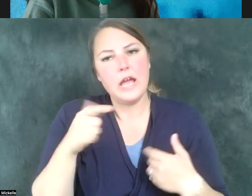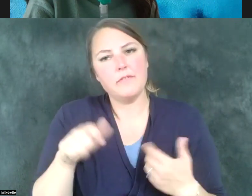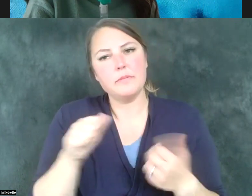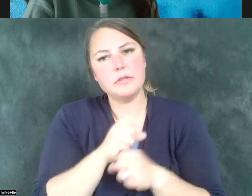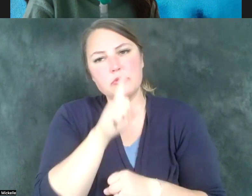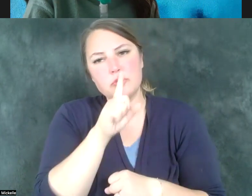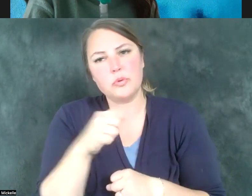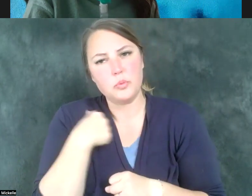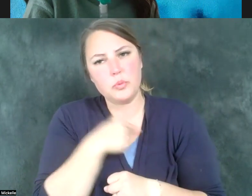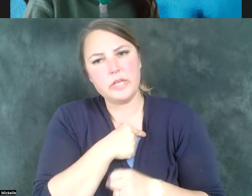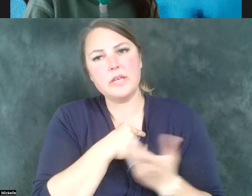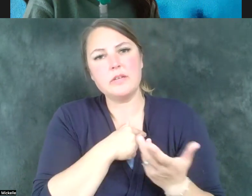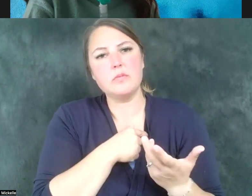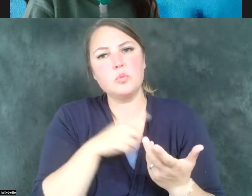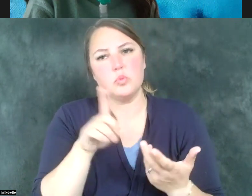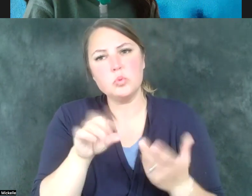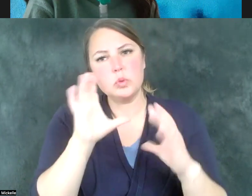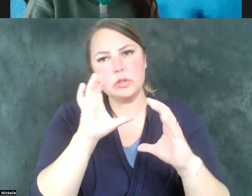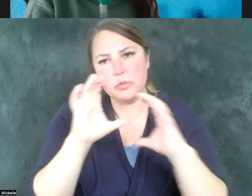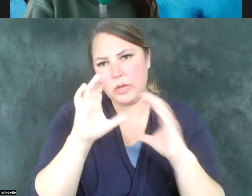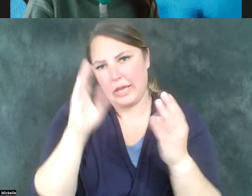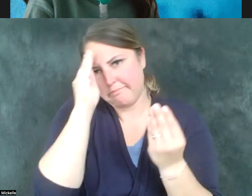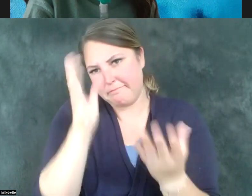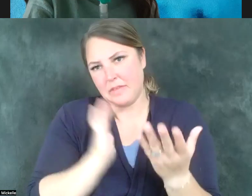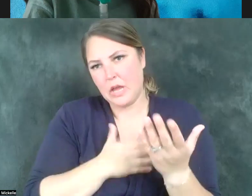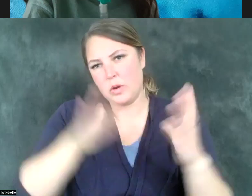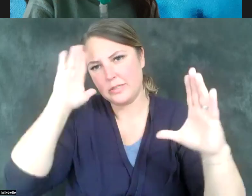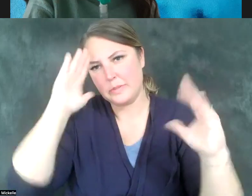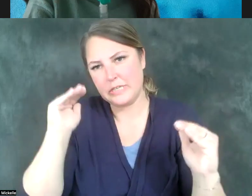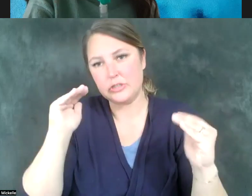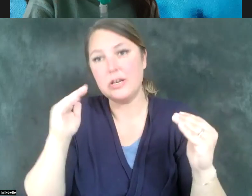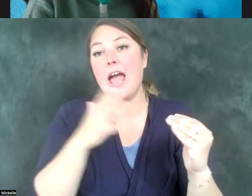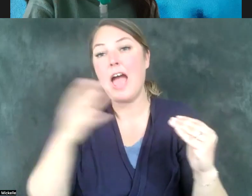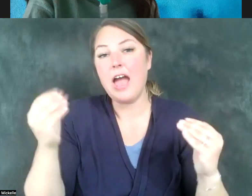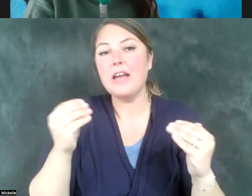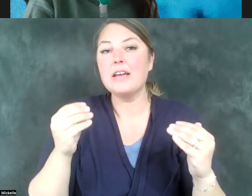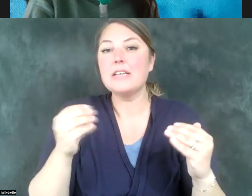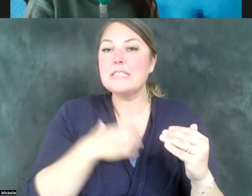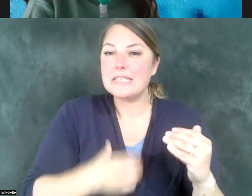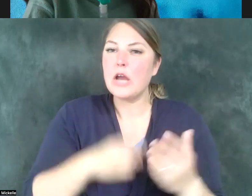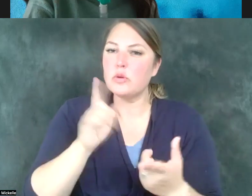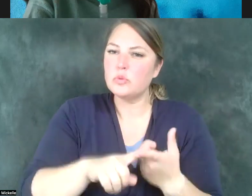communicate an expectation and a desire to private entities who are working hand